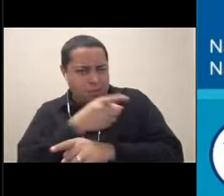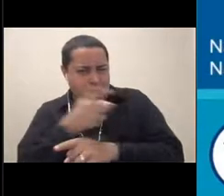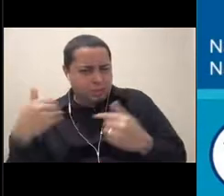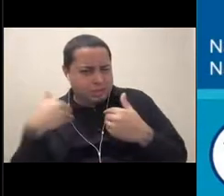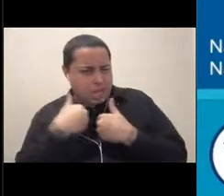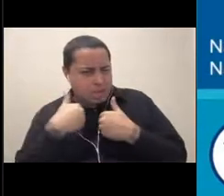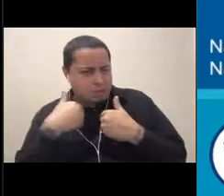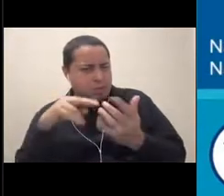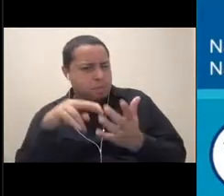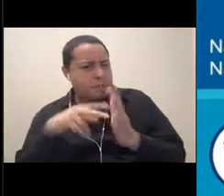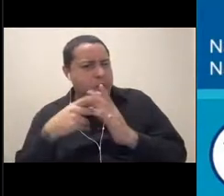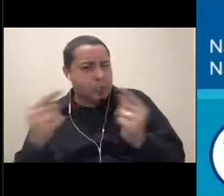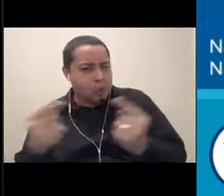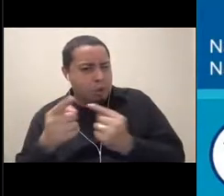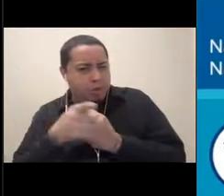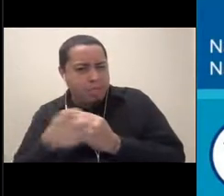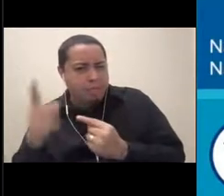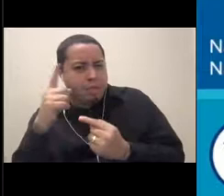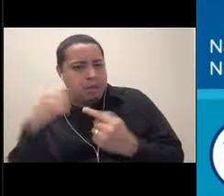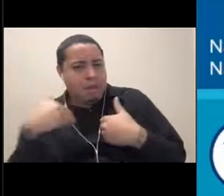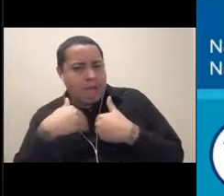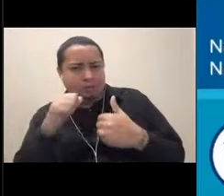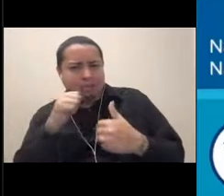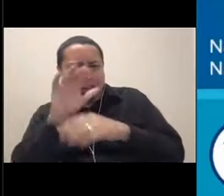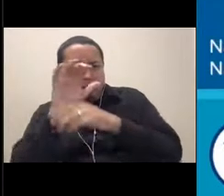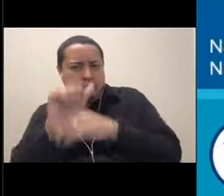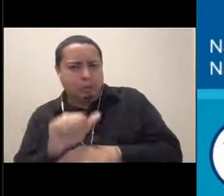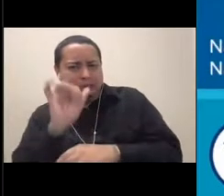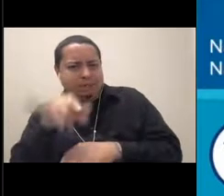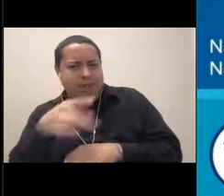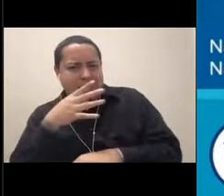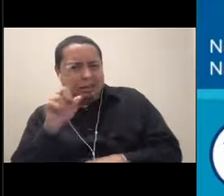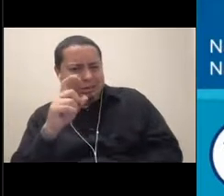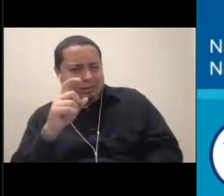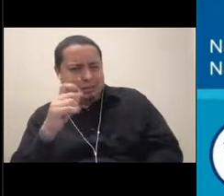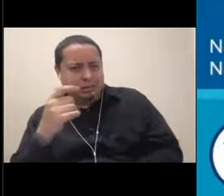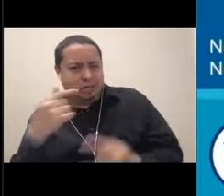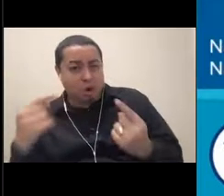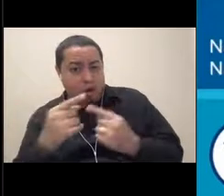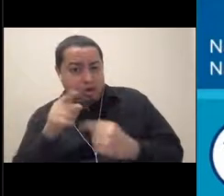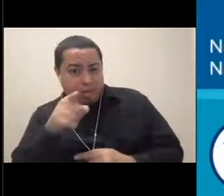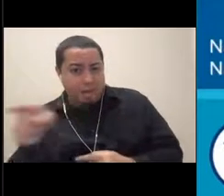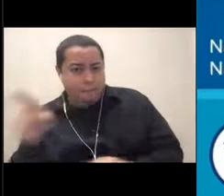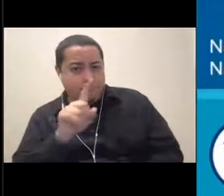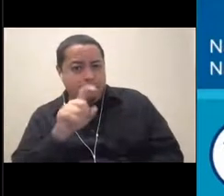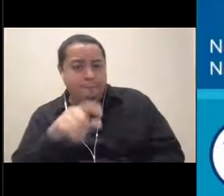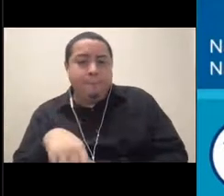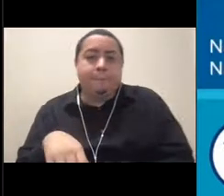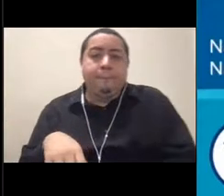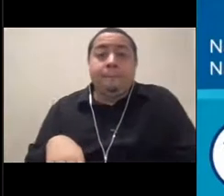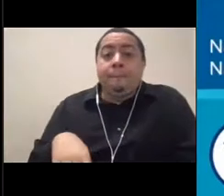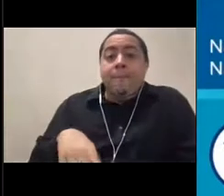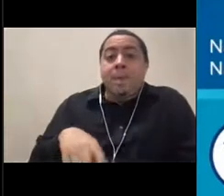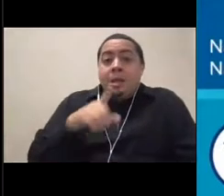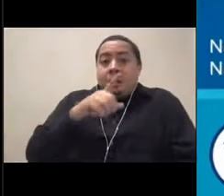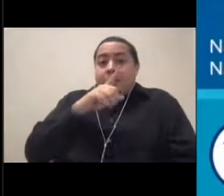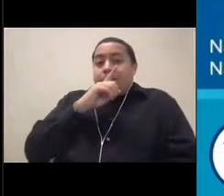on the bottom of the sea with those lights? That's a good question. I don't know. I can't speak definitively for